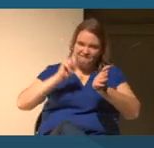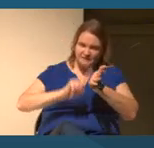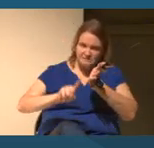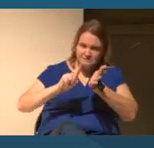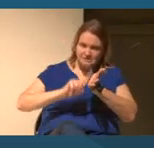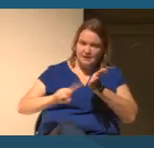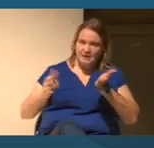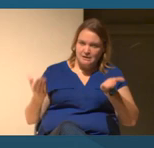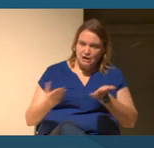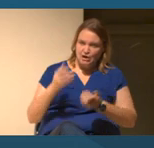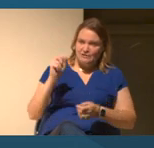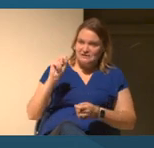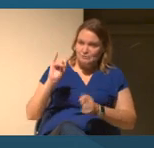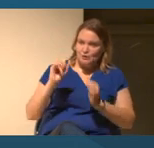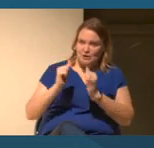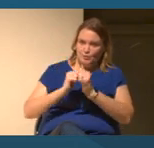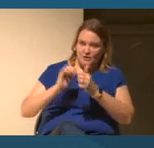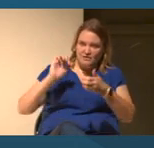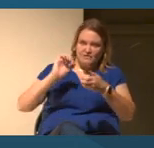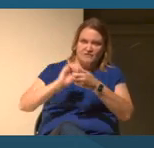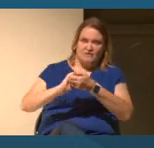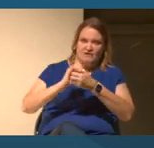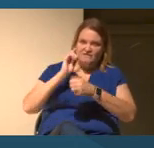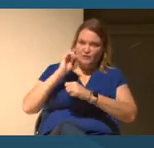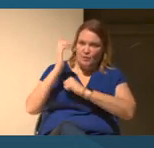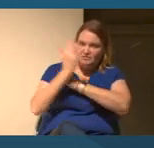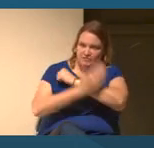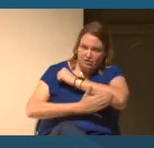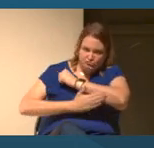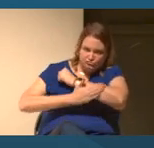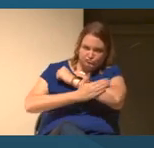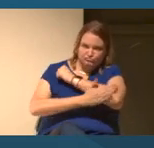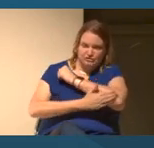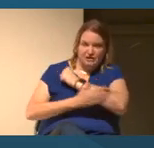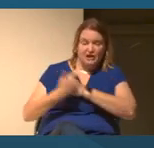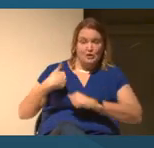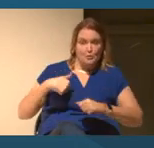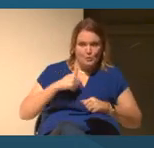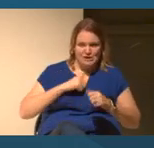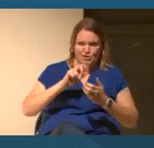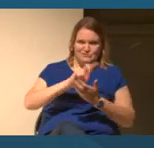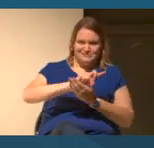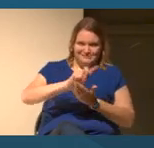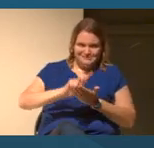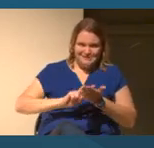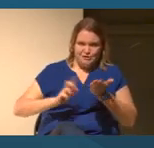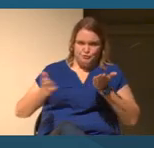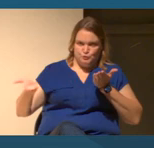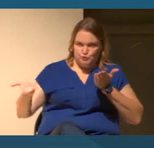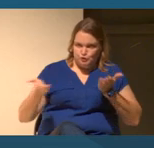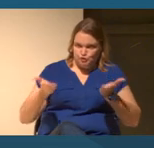all of our partners and for the nation, for who we are designed to serve, how we can deal with this.